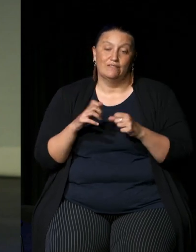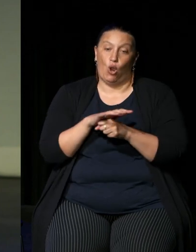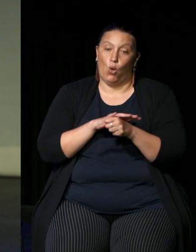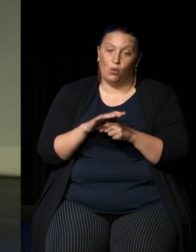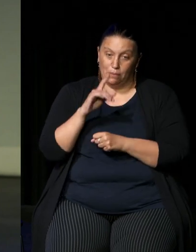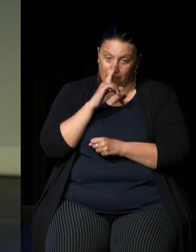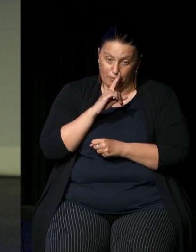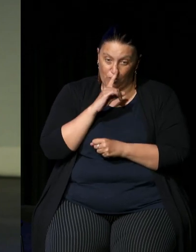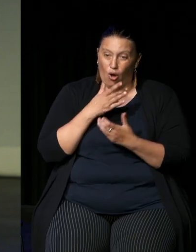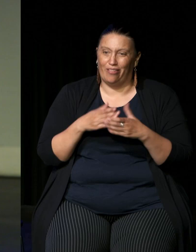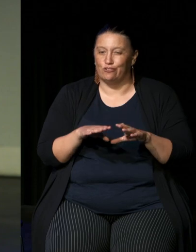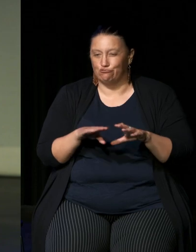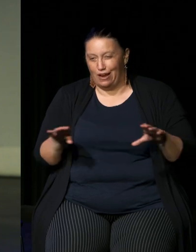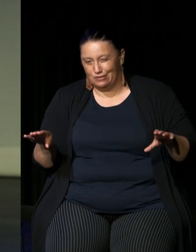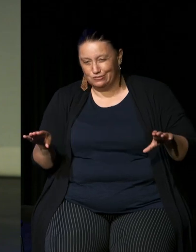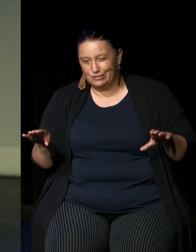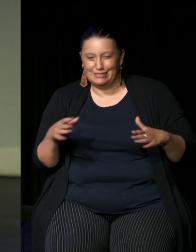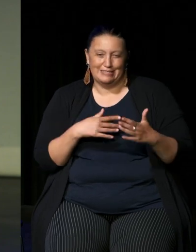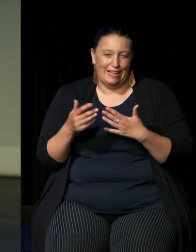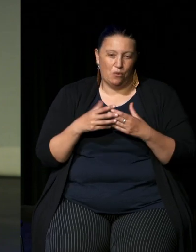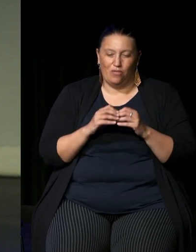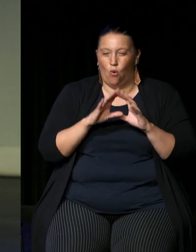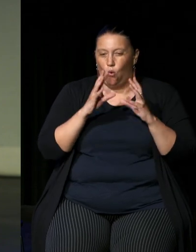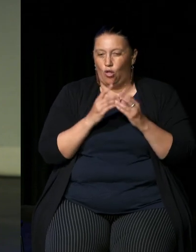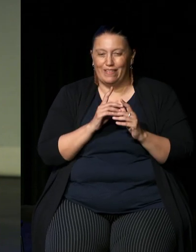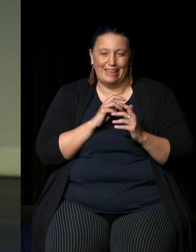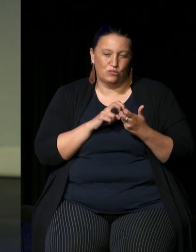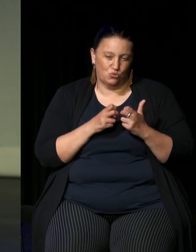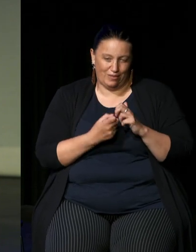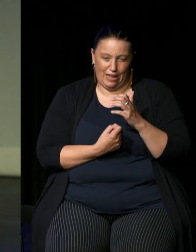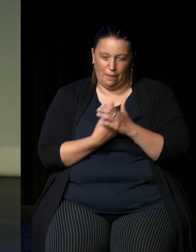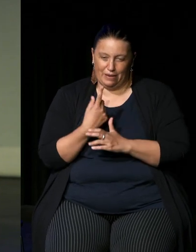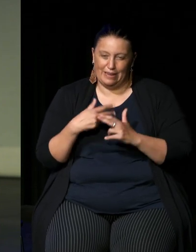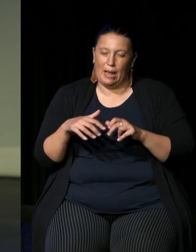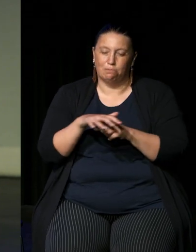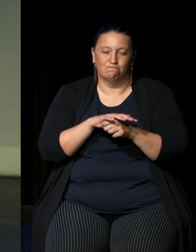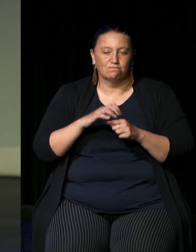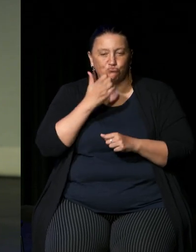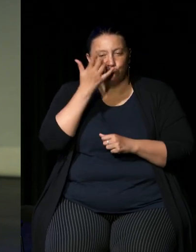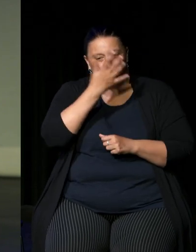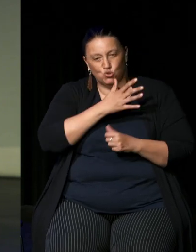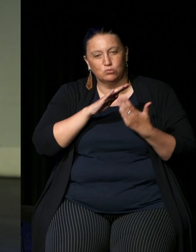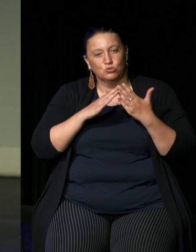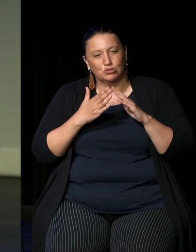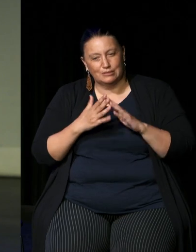on the ground dealing with all the issues that happen in Aboriginal communities across Australia